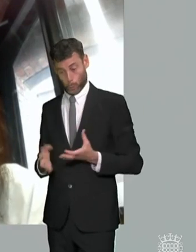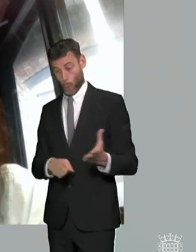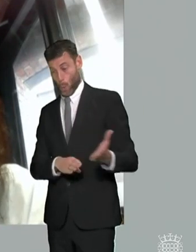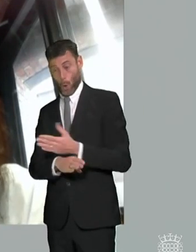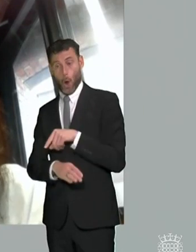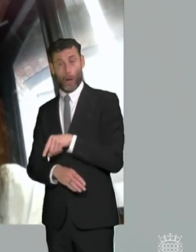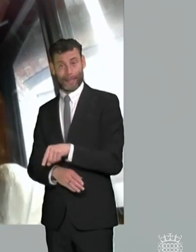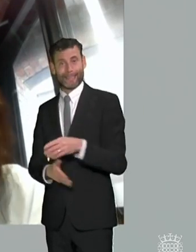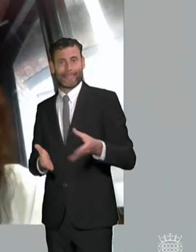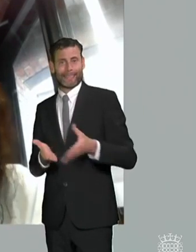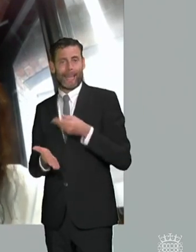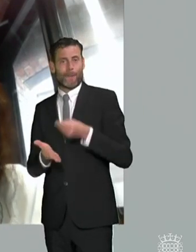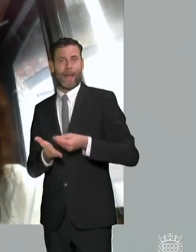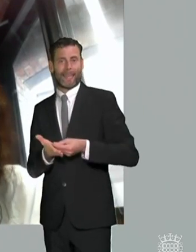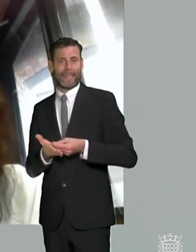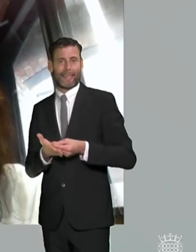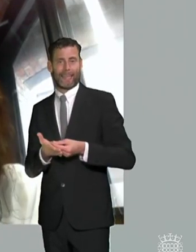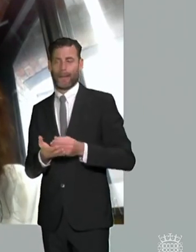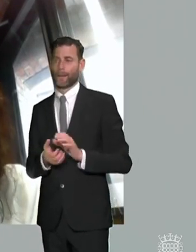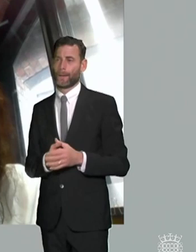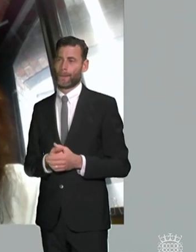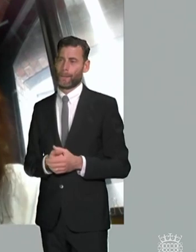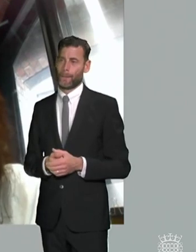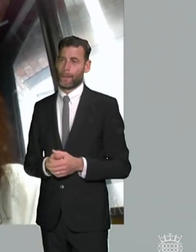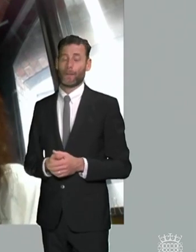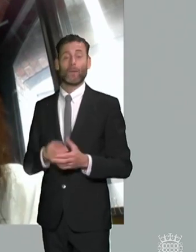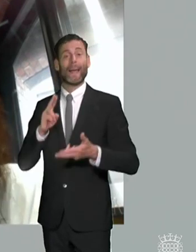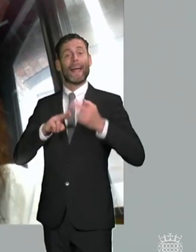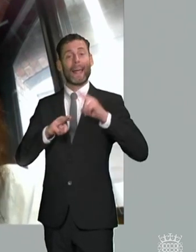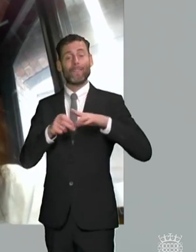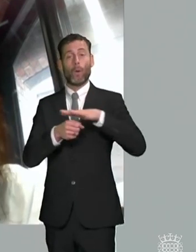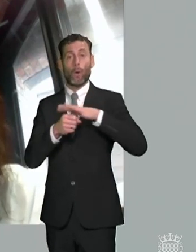make you know local authorities being accountable following the legislation as it currently stands